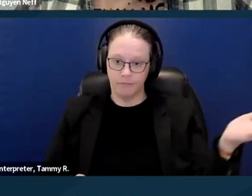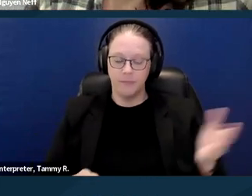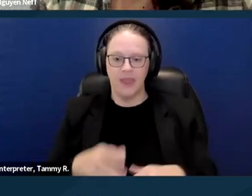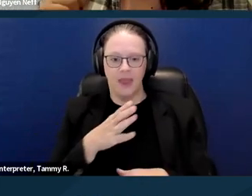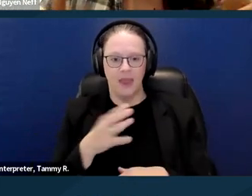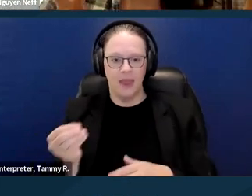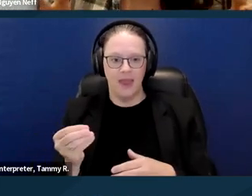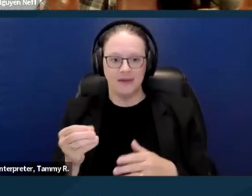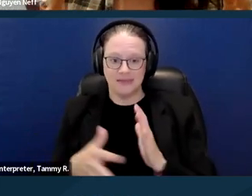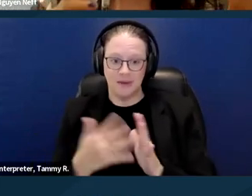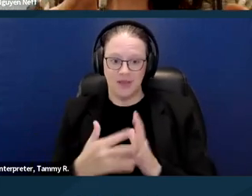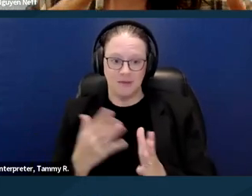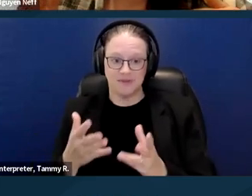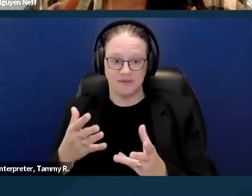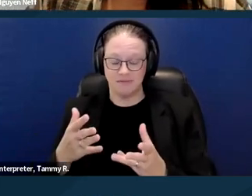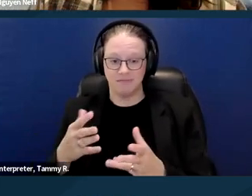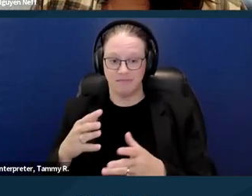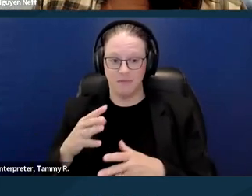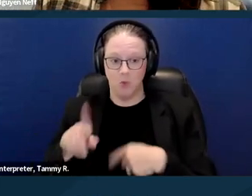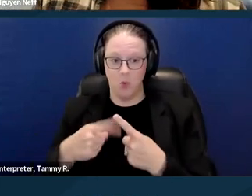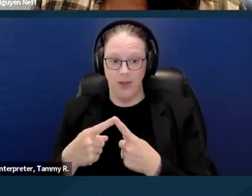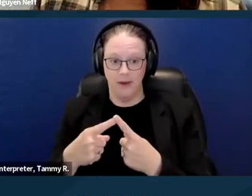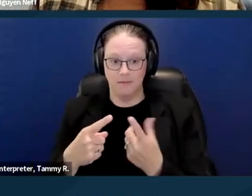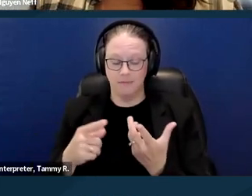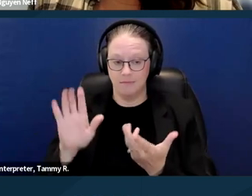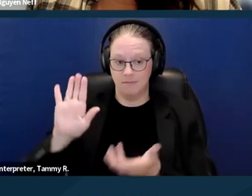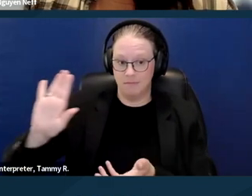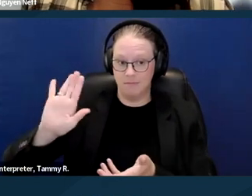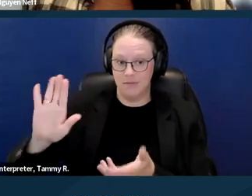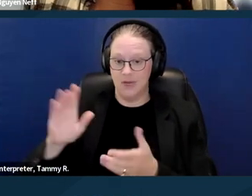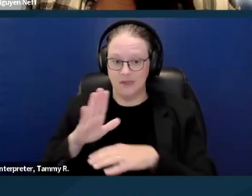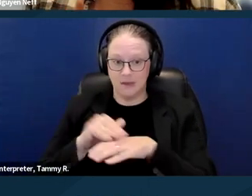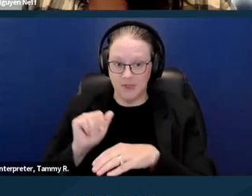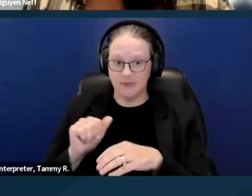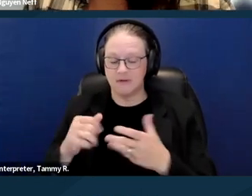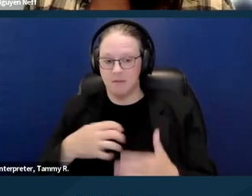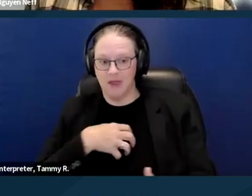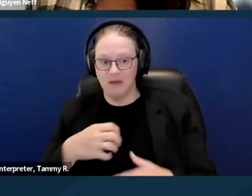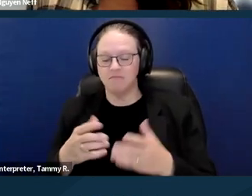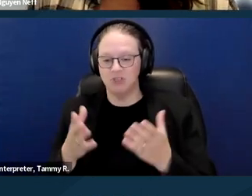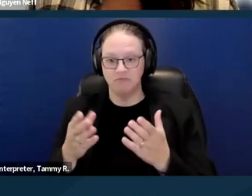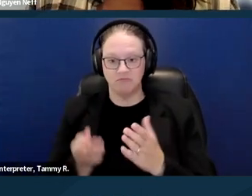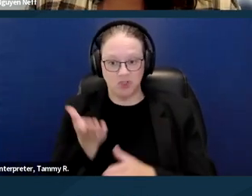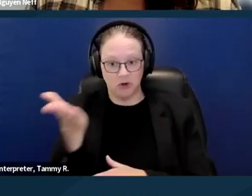And we'll get more into like sort of the details of how you make the requests and how the landlord responds.